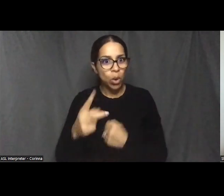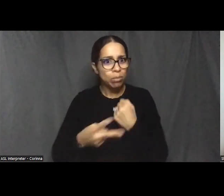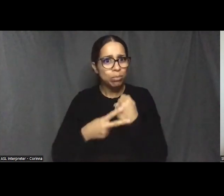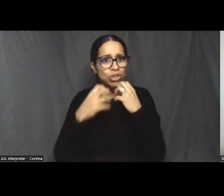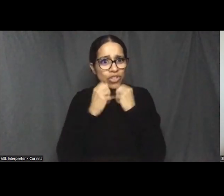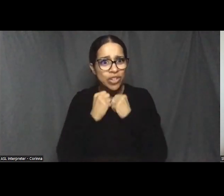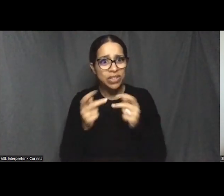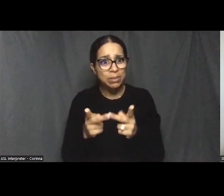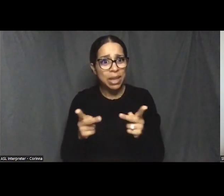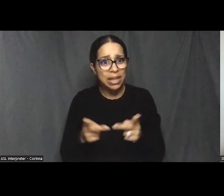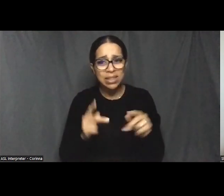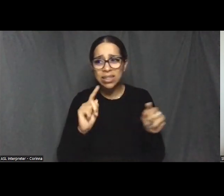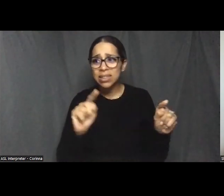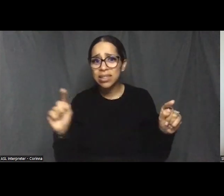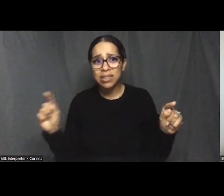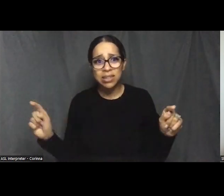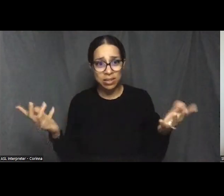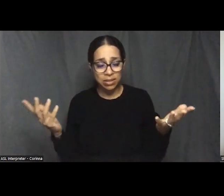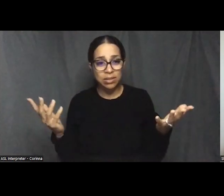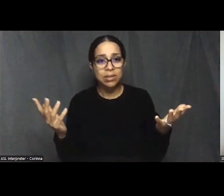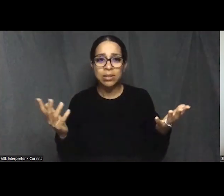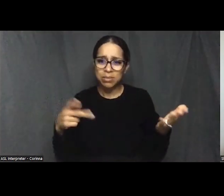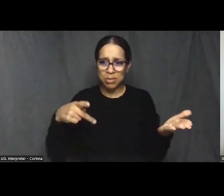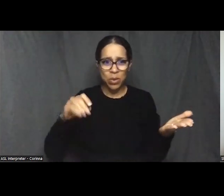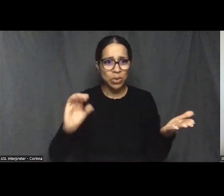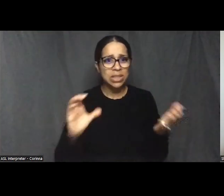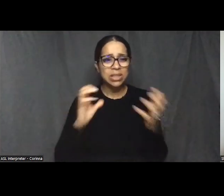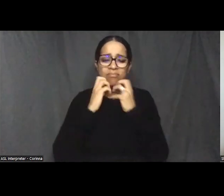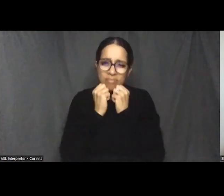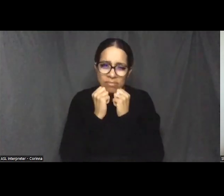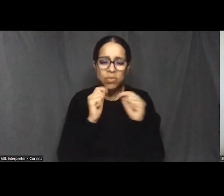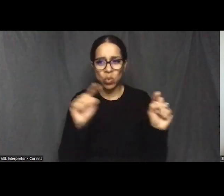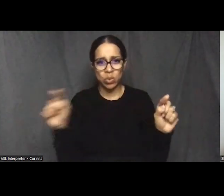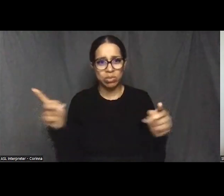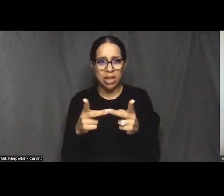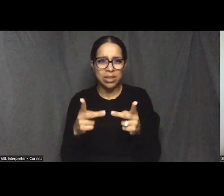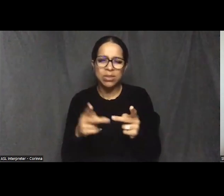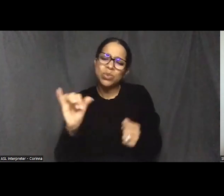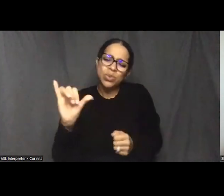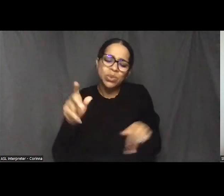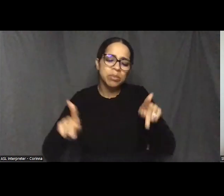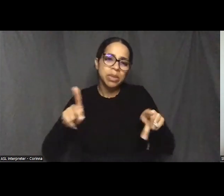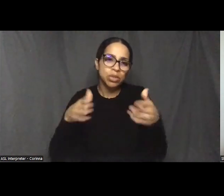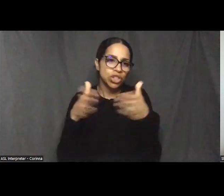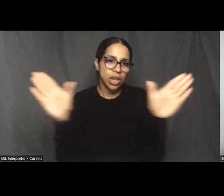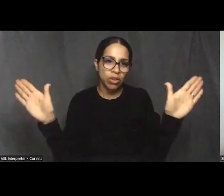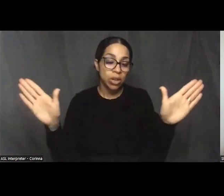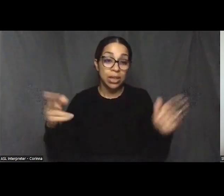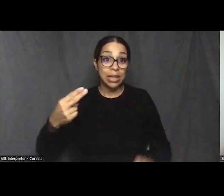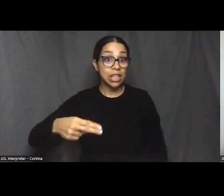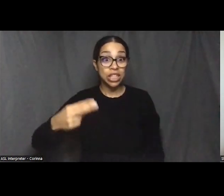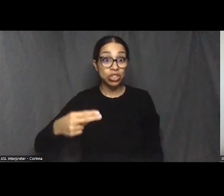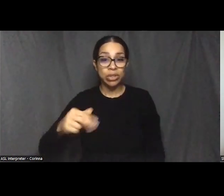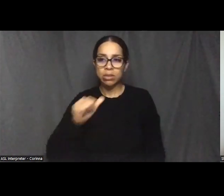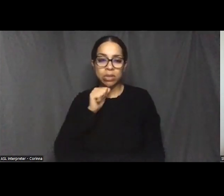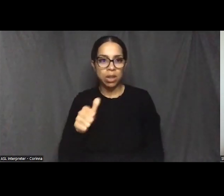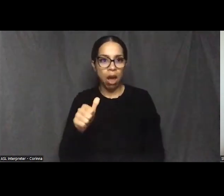as people of color and to people in general. History does not belong to one group of people.